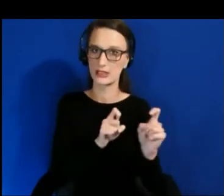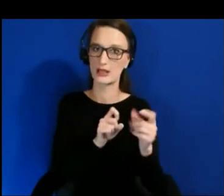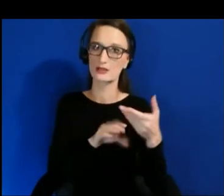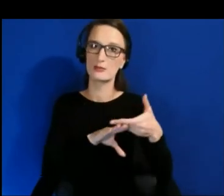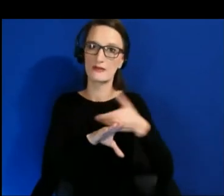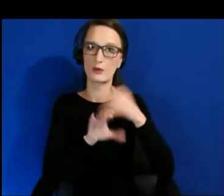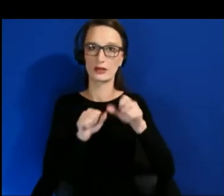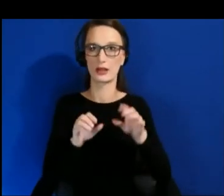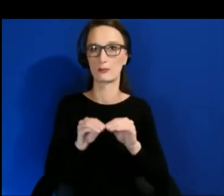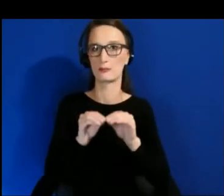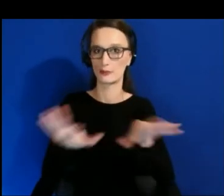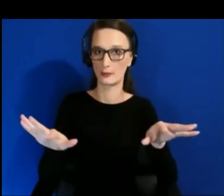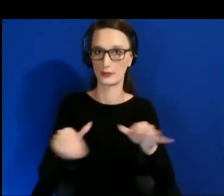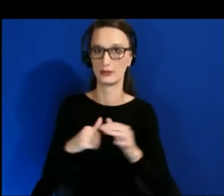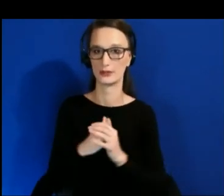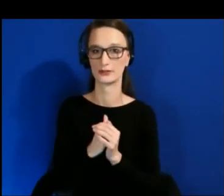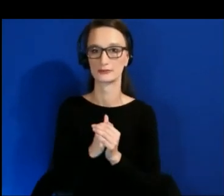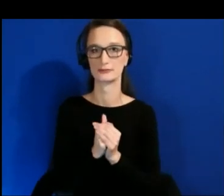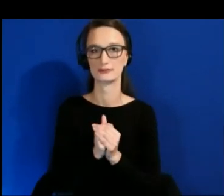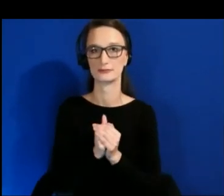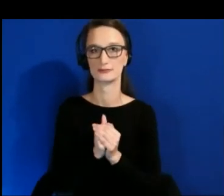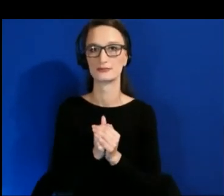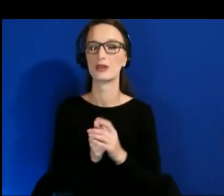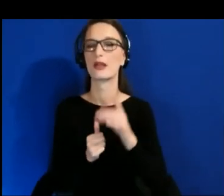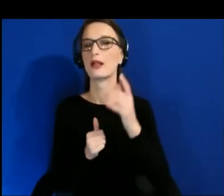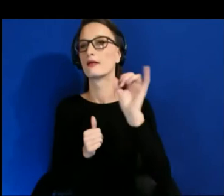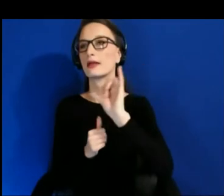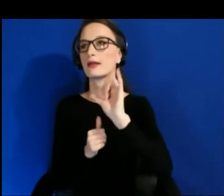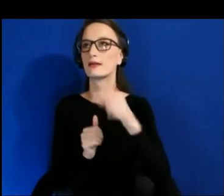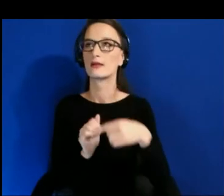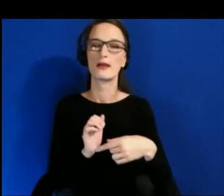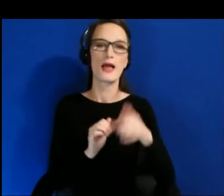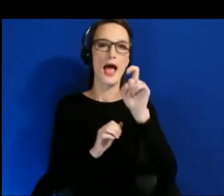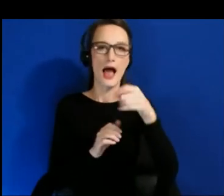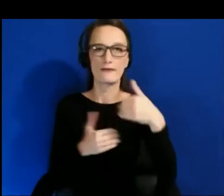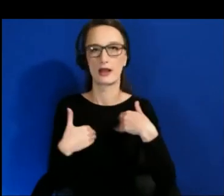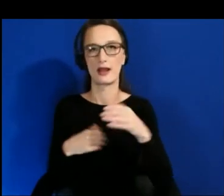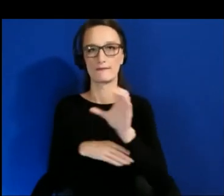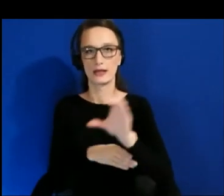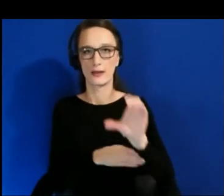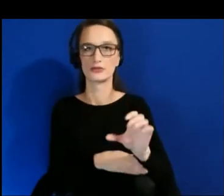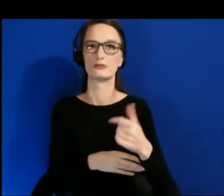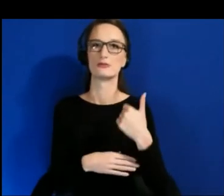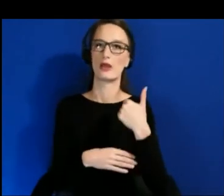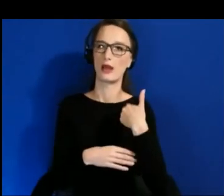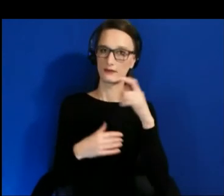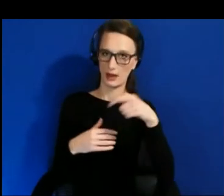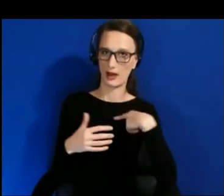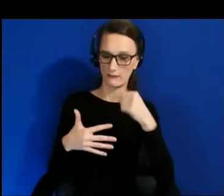Those were things like you have to have captioning, you have to have locomotion options, you have to have certain things within your game.